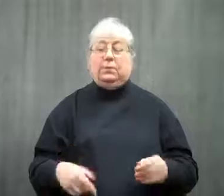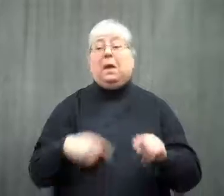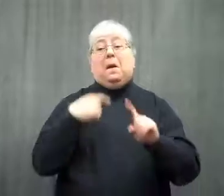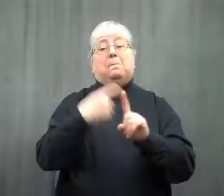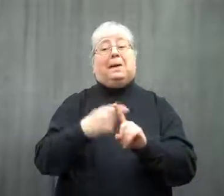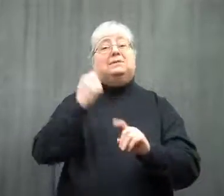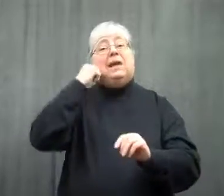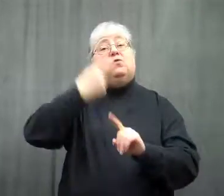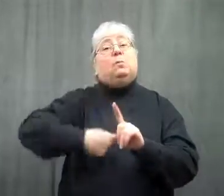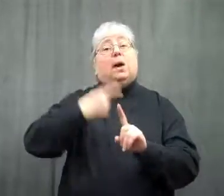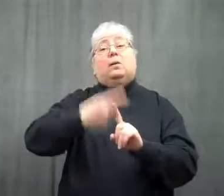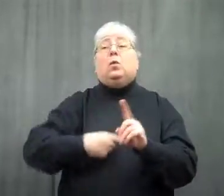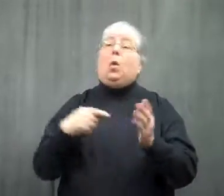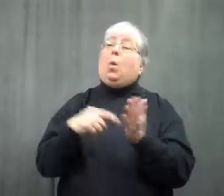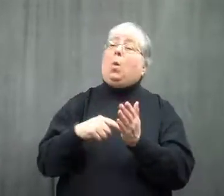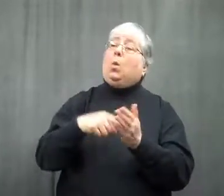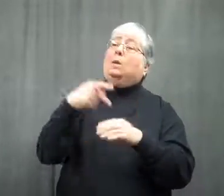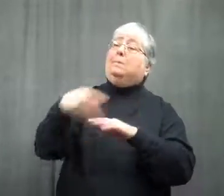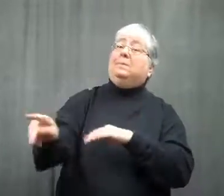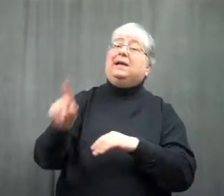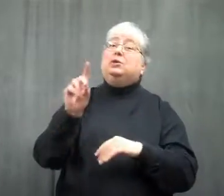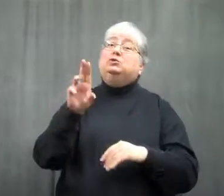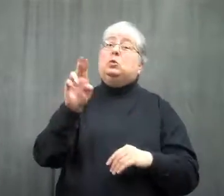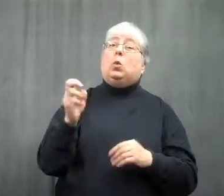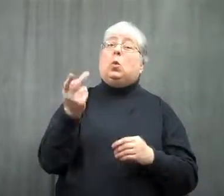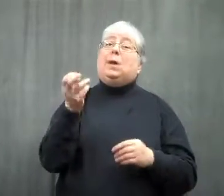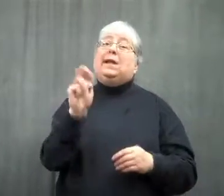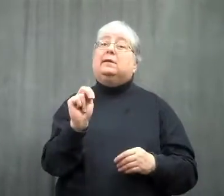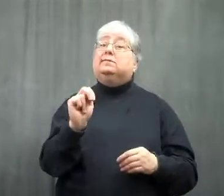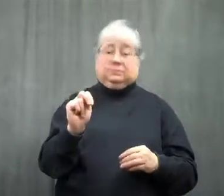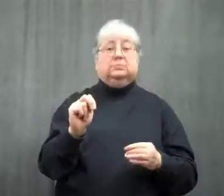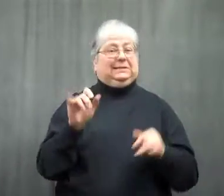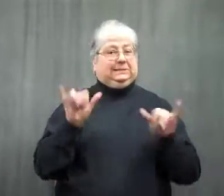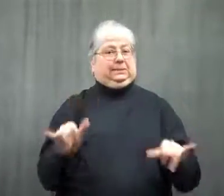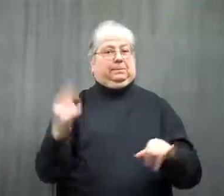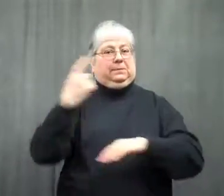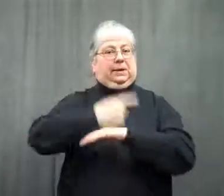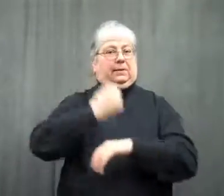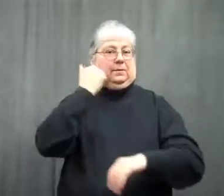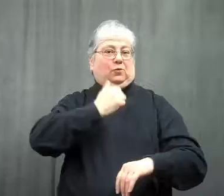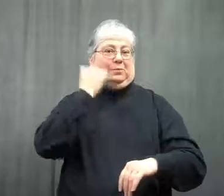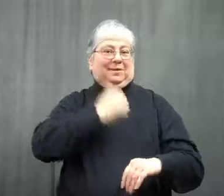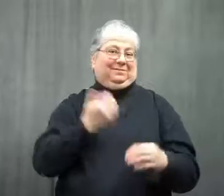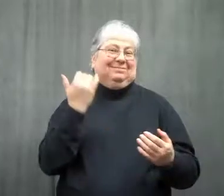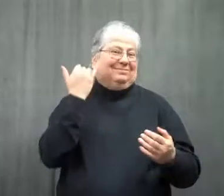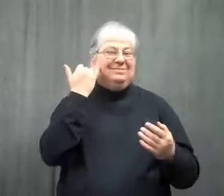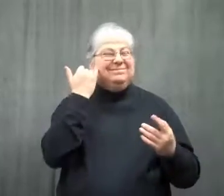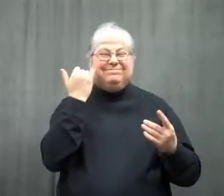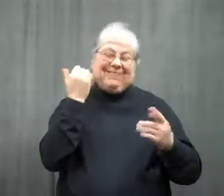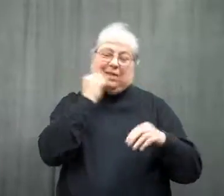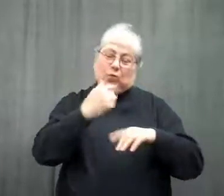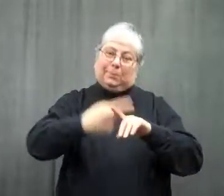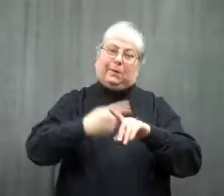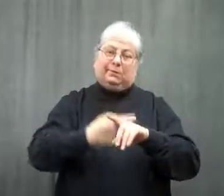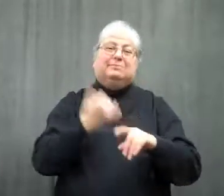The due date has to be the same every month.